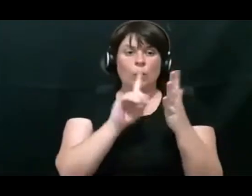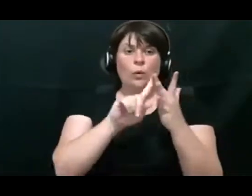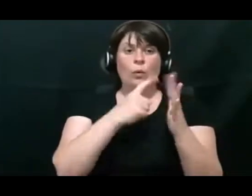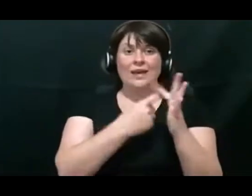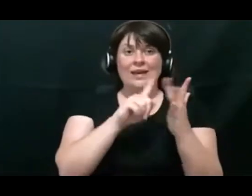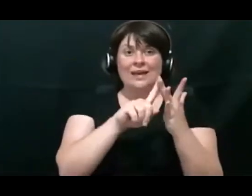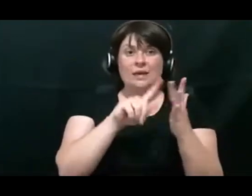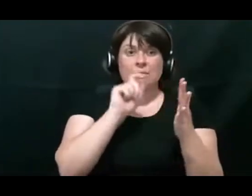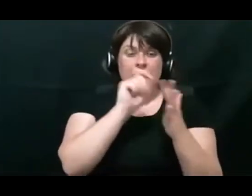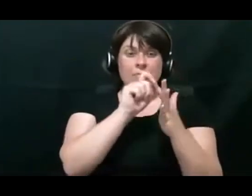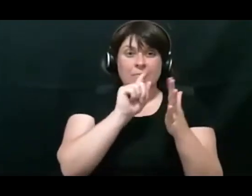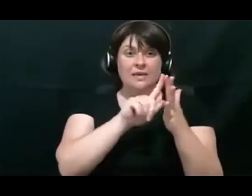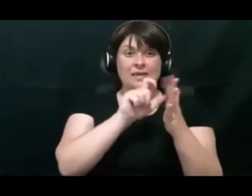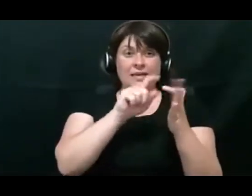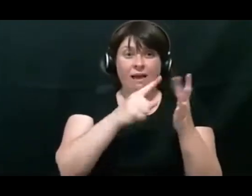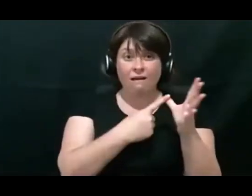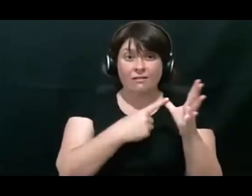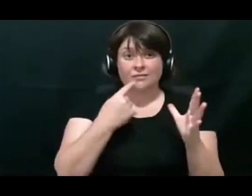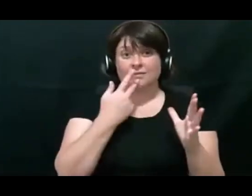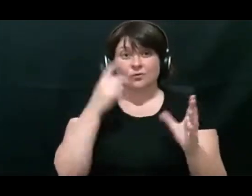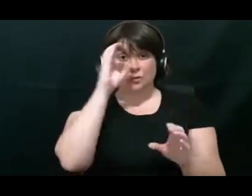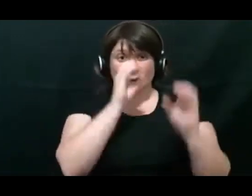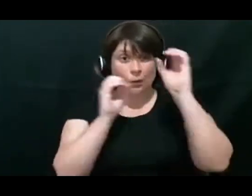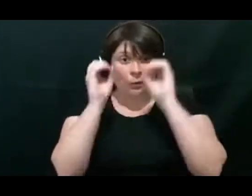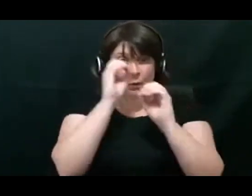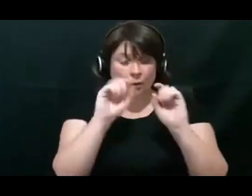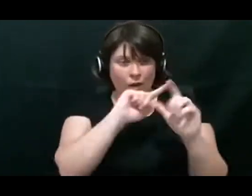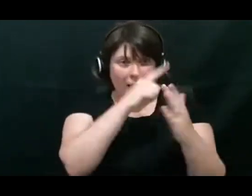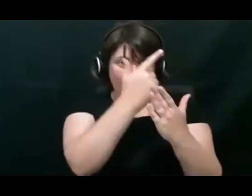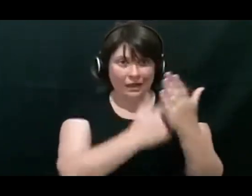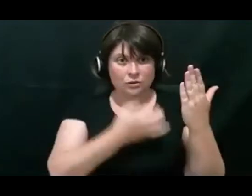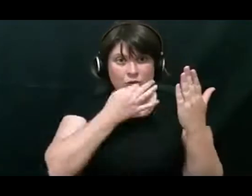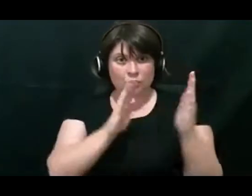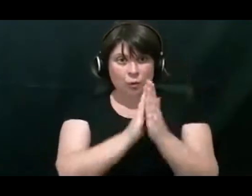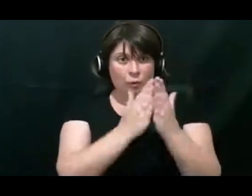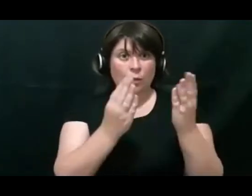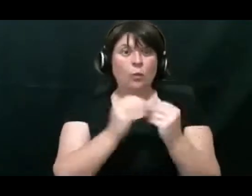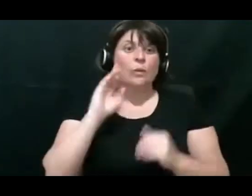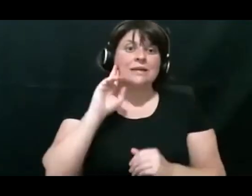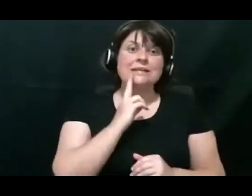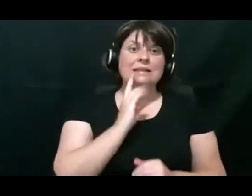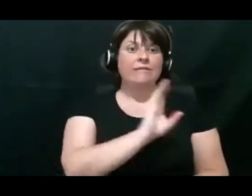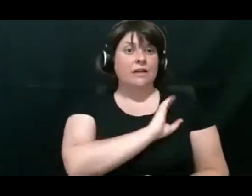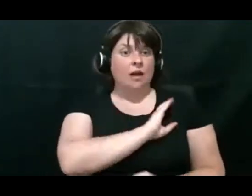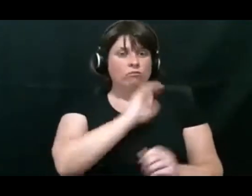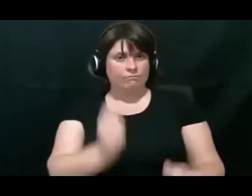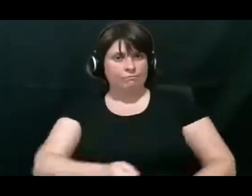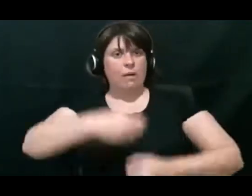If you Google or go to Wikipedia and Google list of children's book with deaf characters, it will bring you up a lovely list.